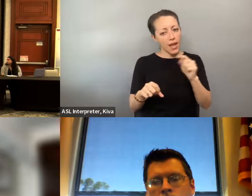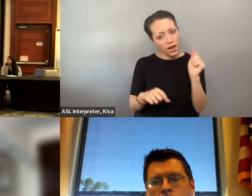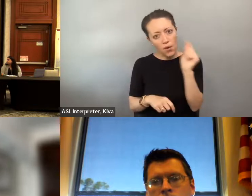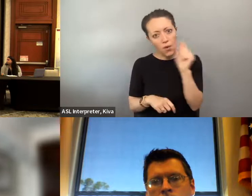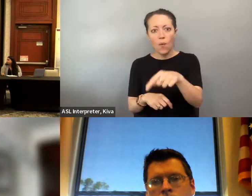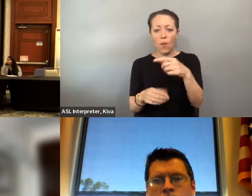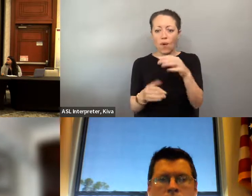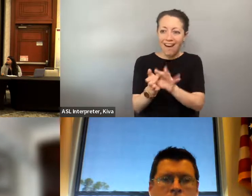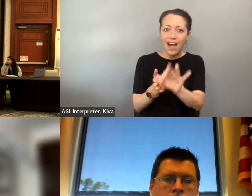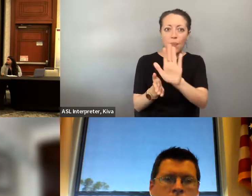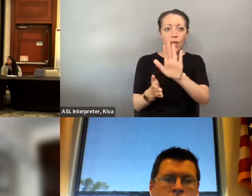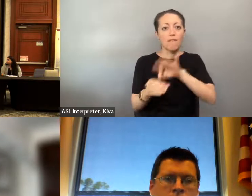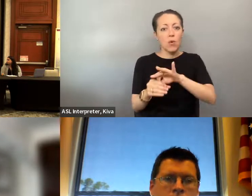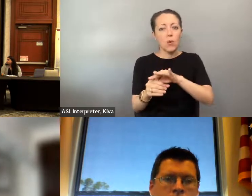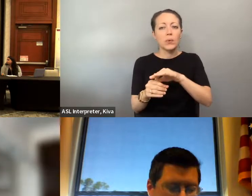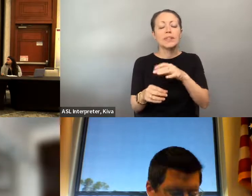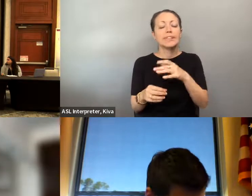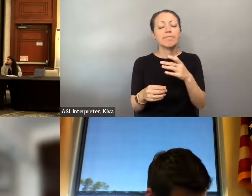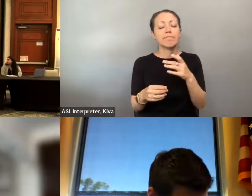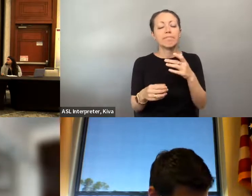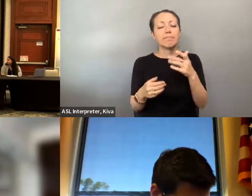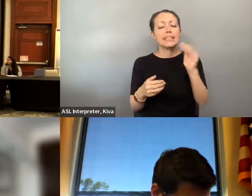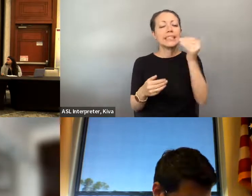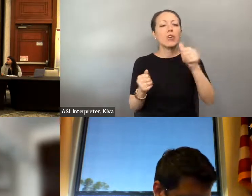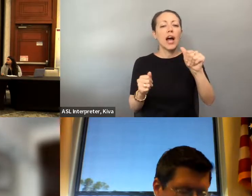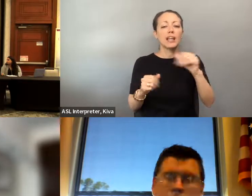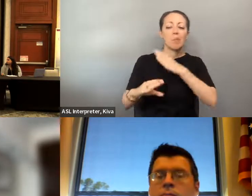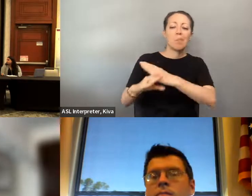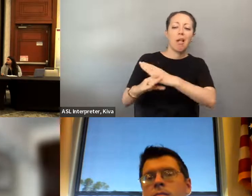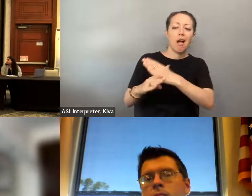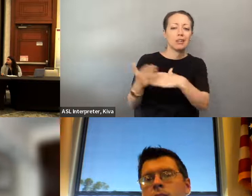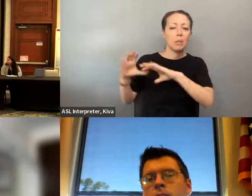ballot or have been designed to have a disproportionate impact to keep certain demographics from accessing